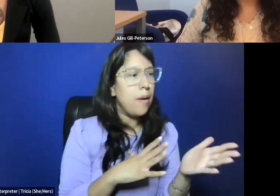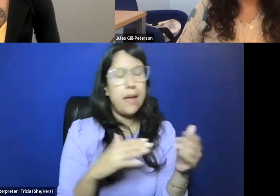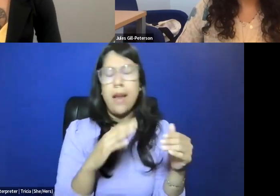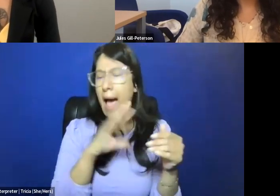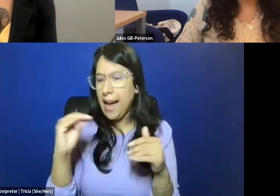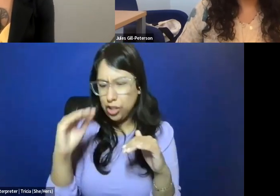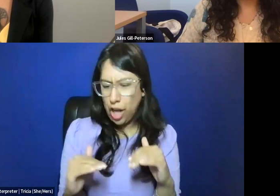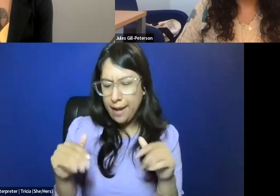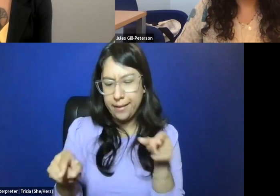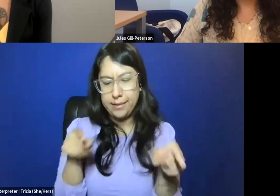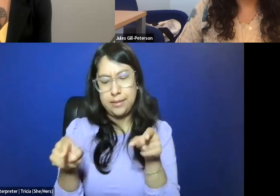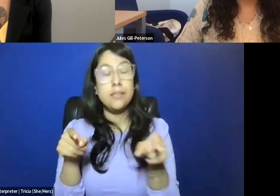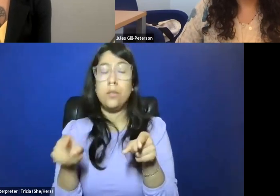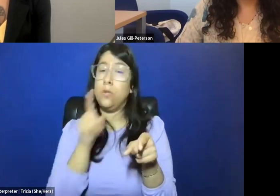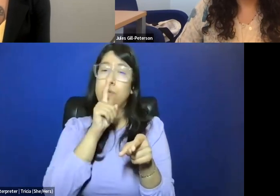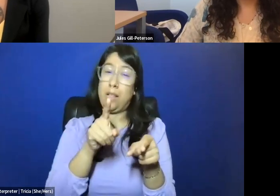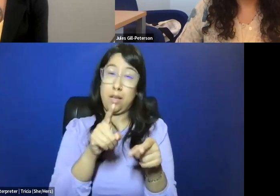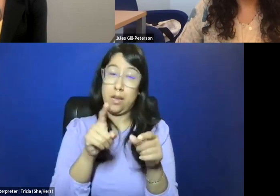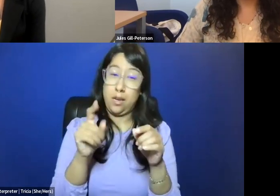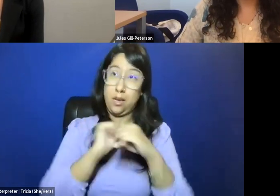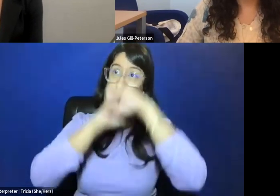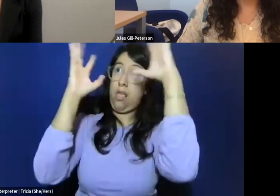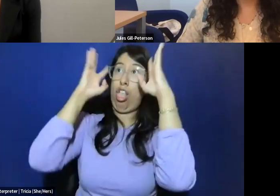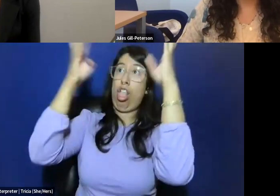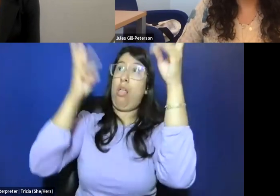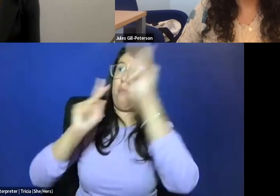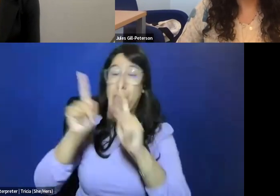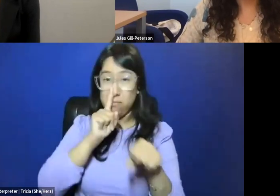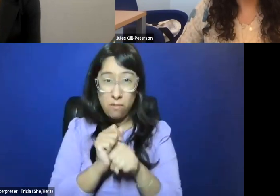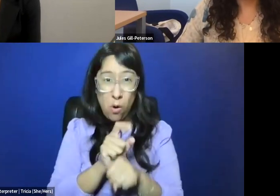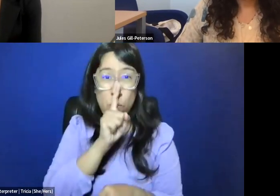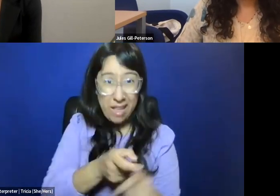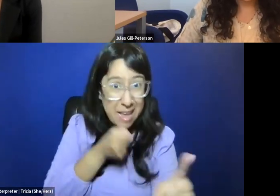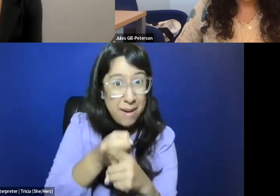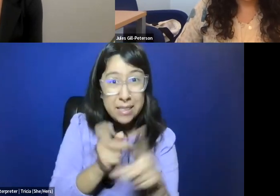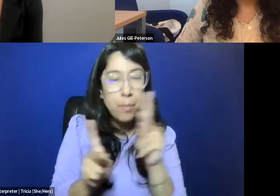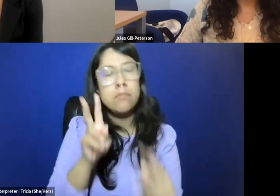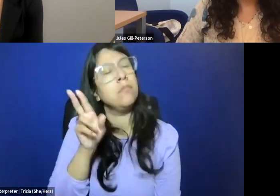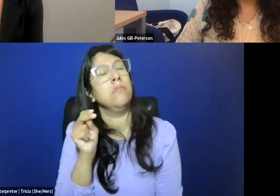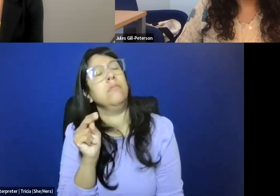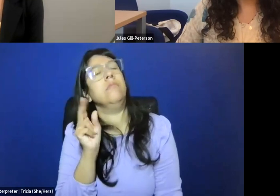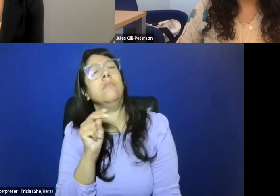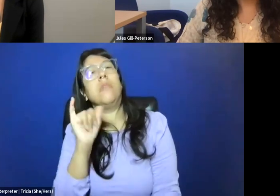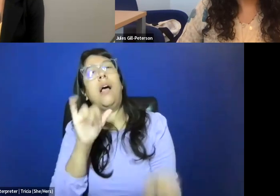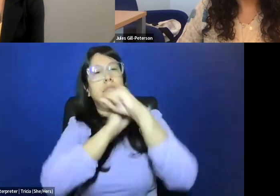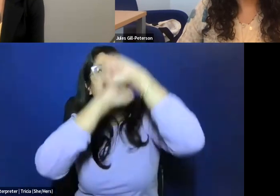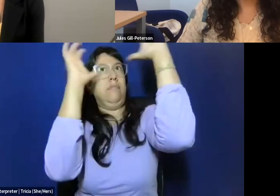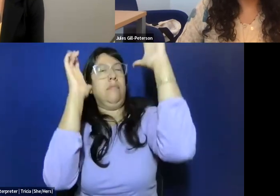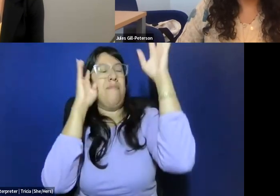both which are sort of fictive people, not necessarily real people, sort of an imaginary belonging to this time period,